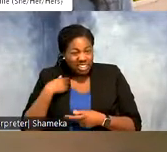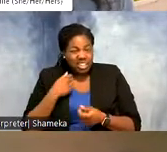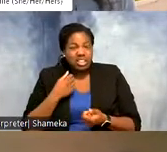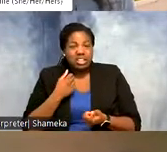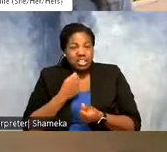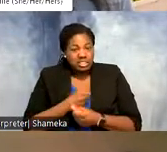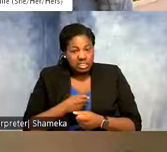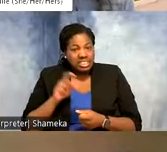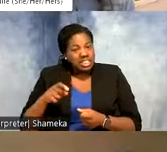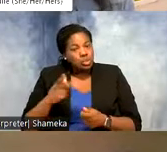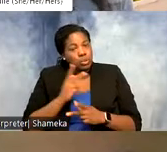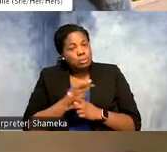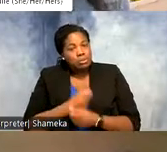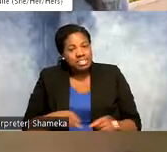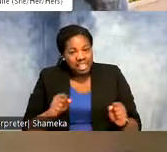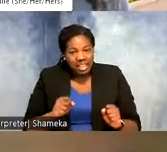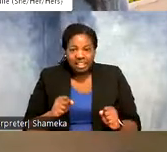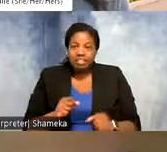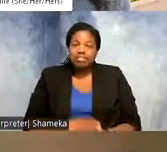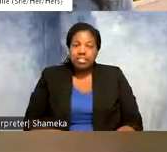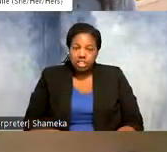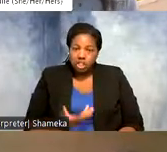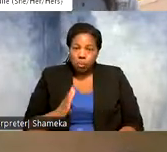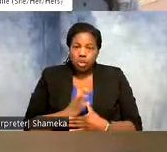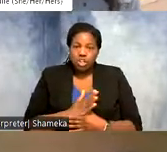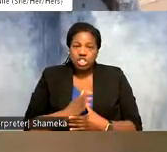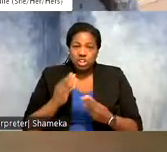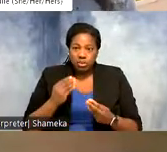don't want to necessarily share that information until we know that their populations are in a